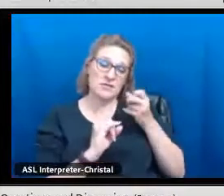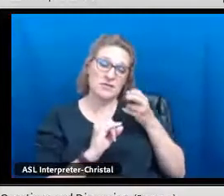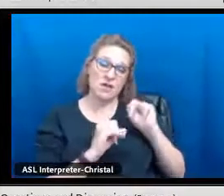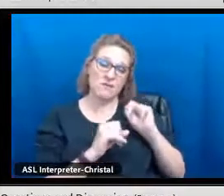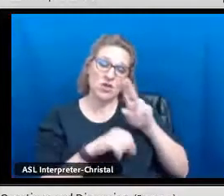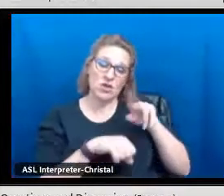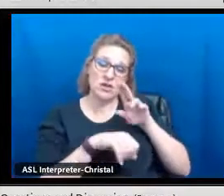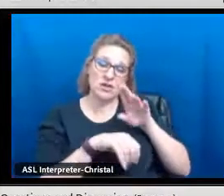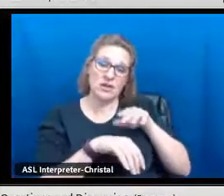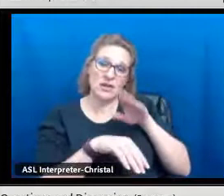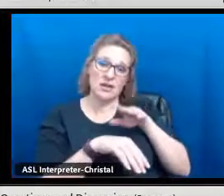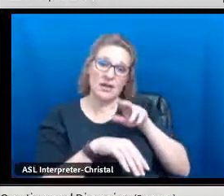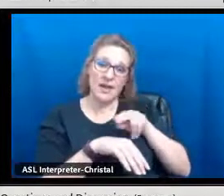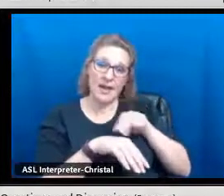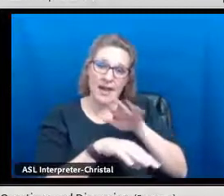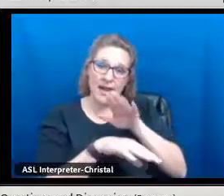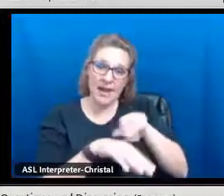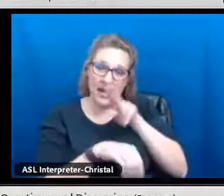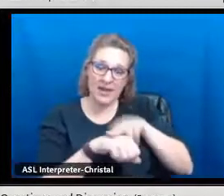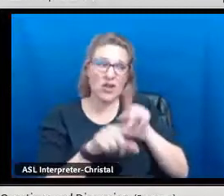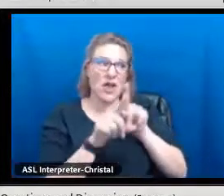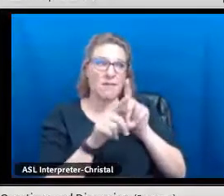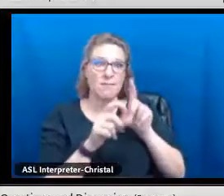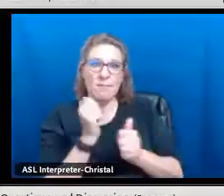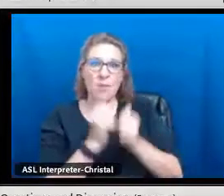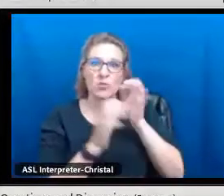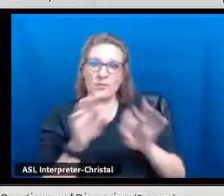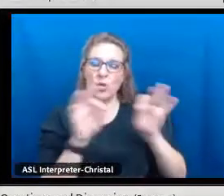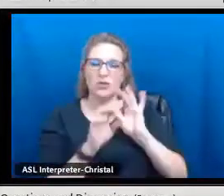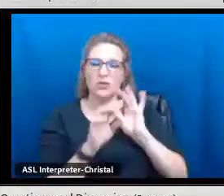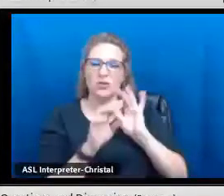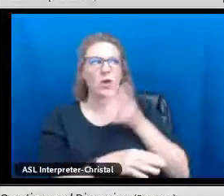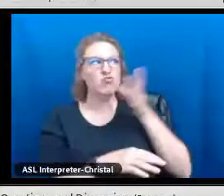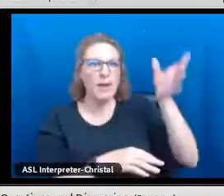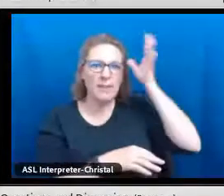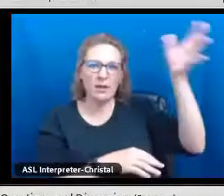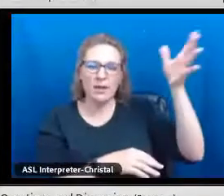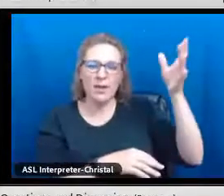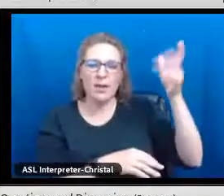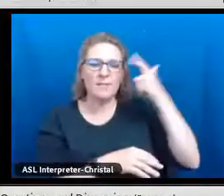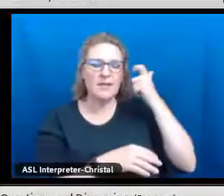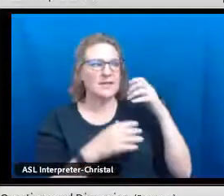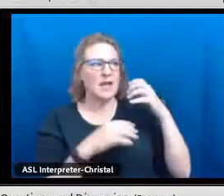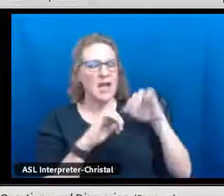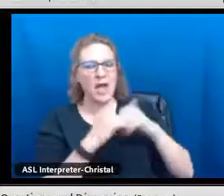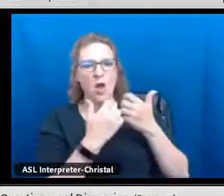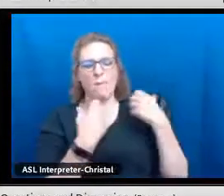who are sovereign nations and probably most importantly, to our grandmas and grandpas